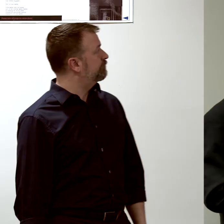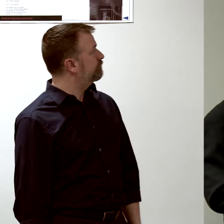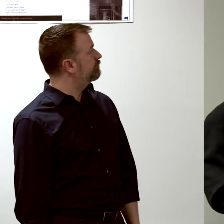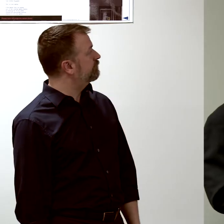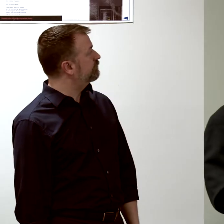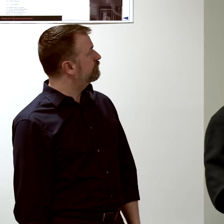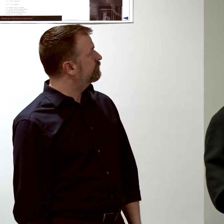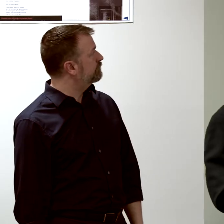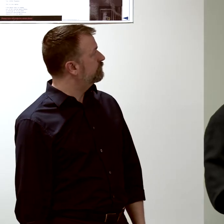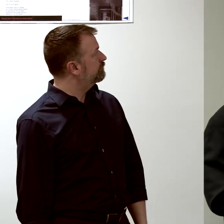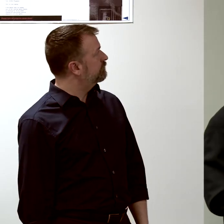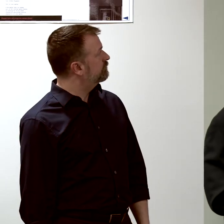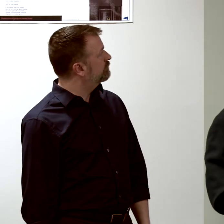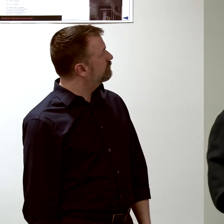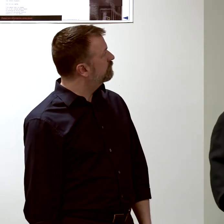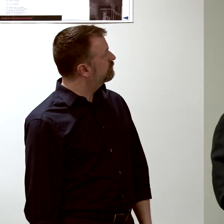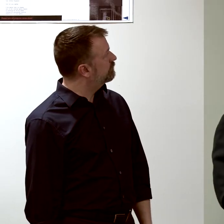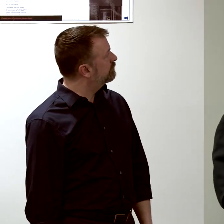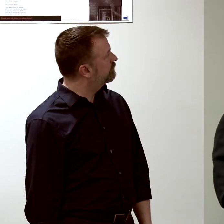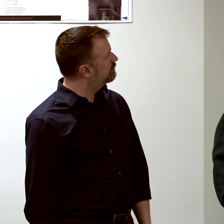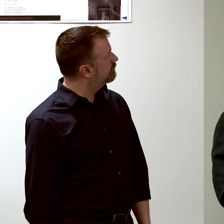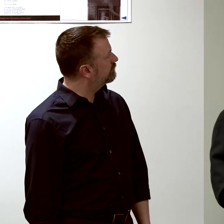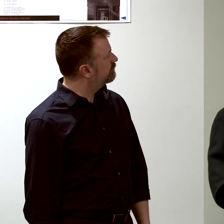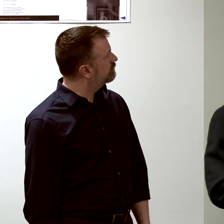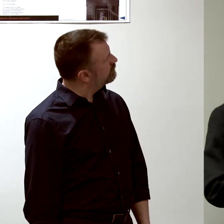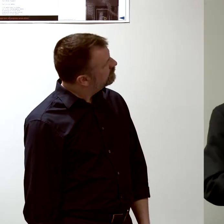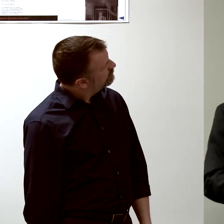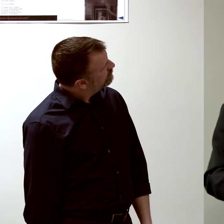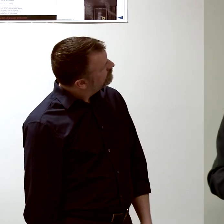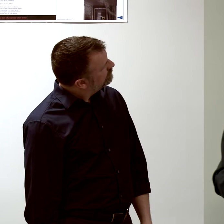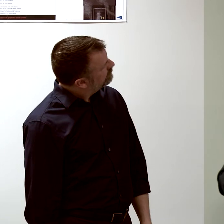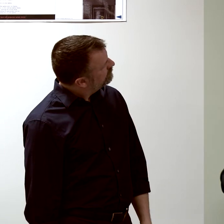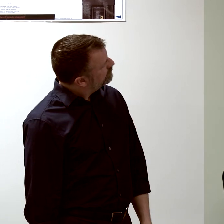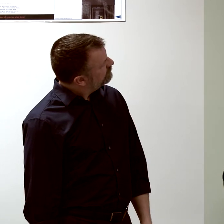So this shows you what happens